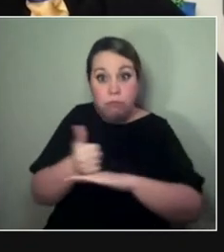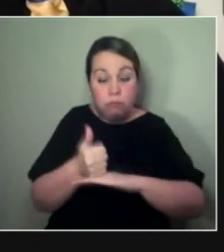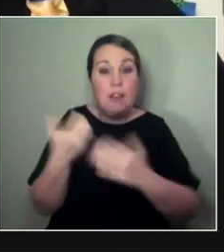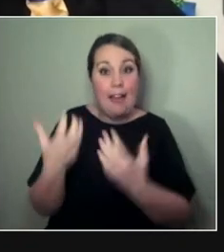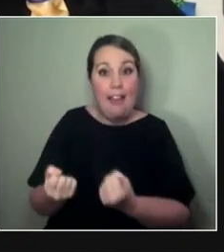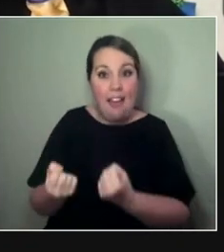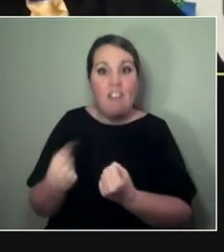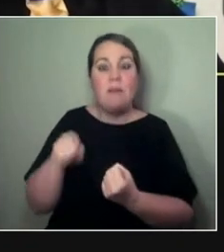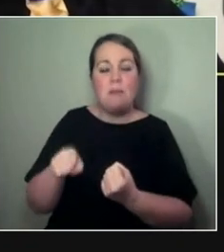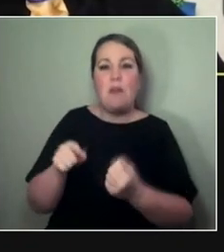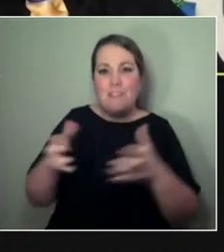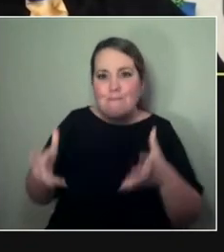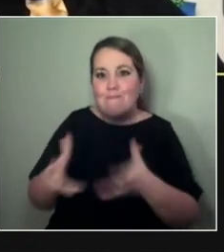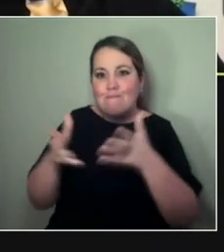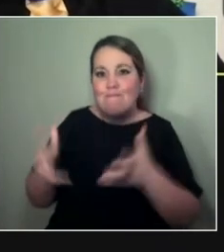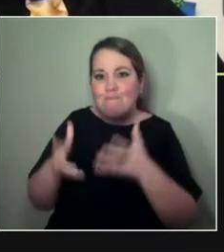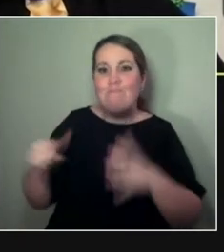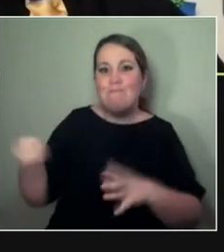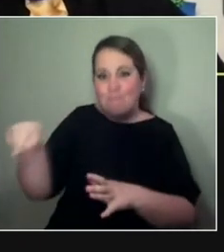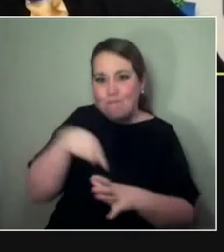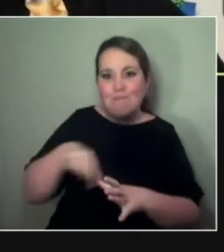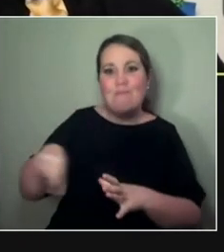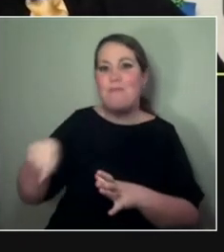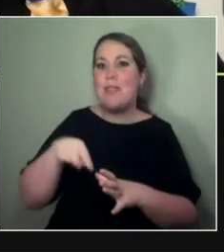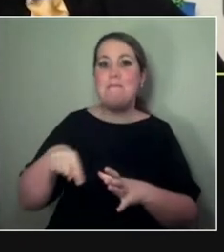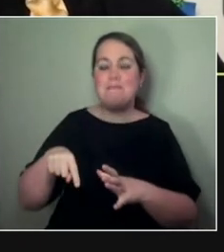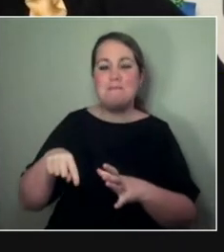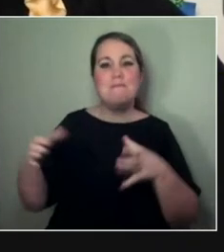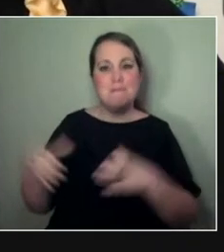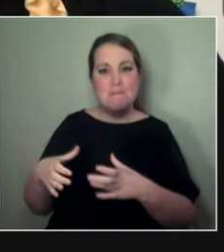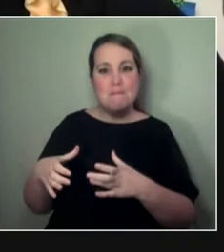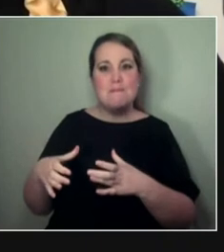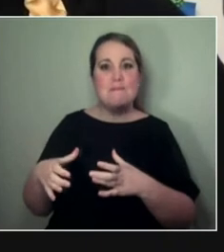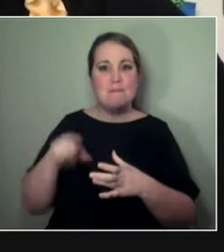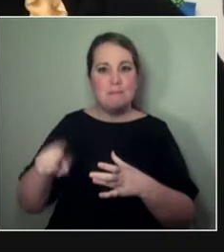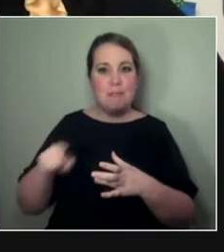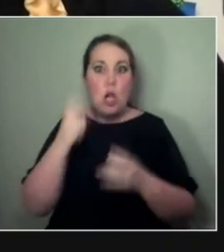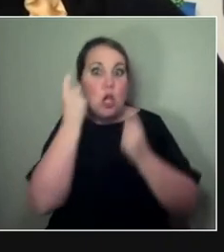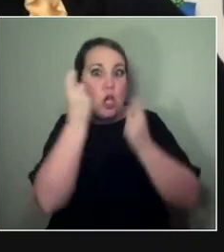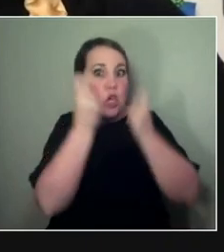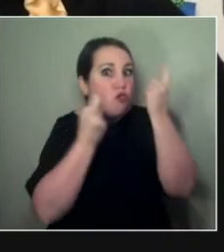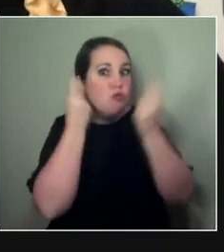is maintaining, like, stoking that curiosity. And now is a great time too